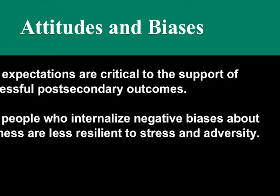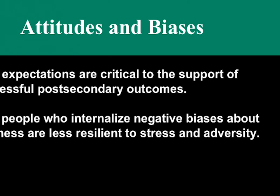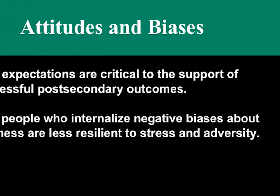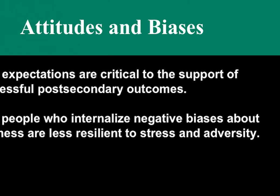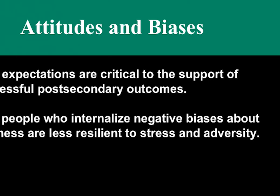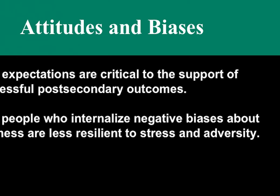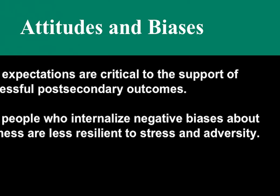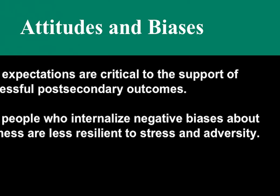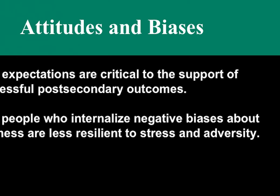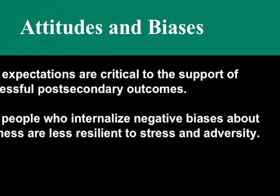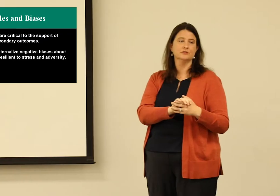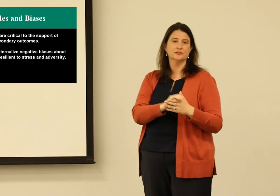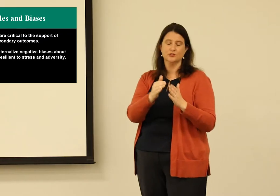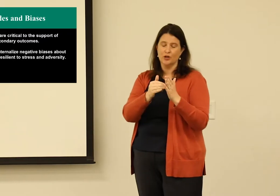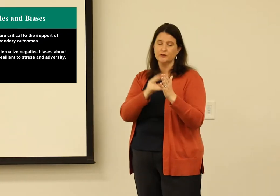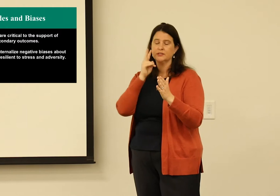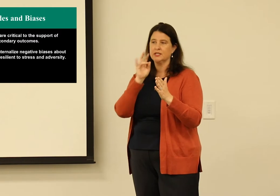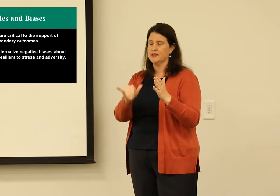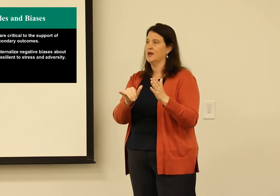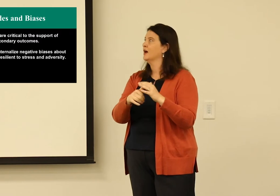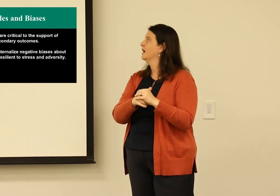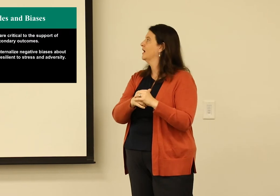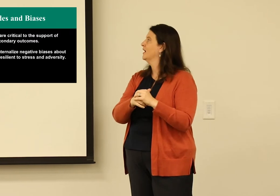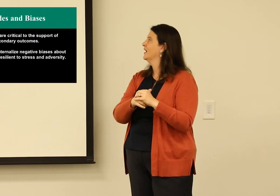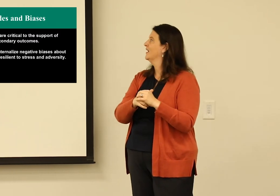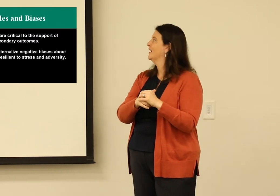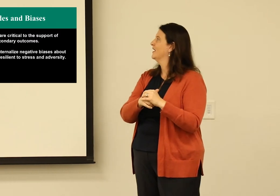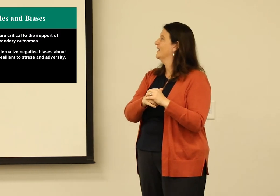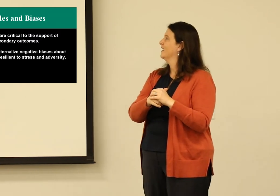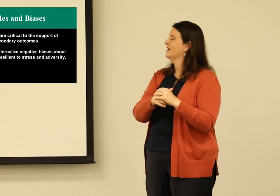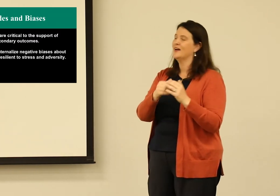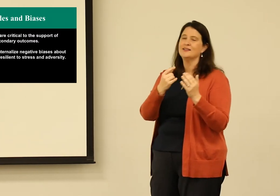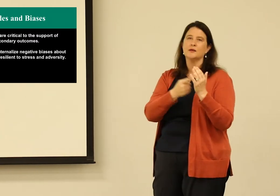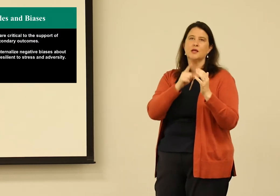Whether it's said or unsaid, the attitude and biases are there, and we see them often.